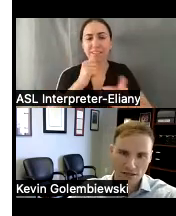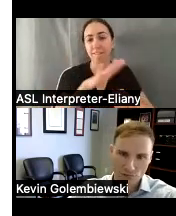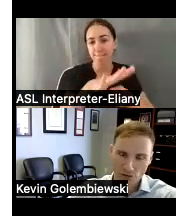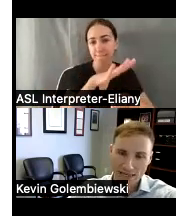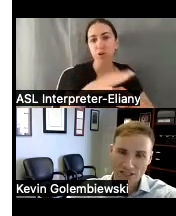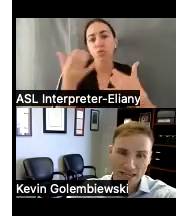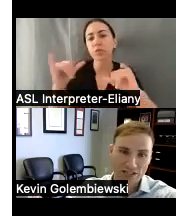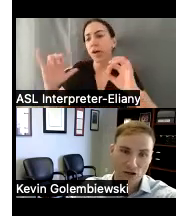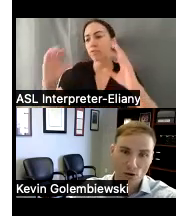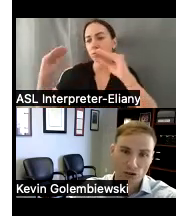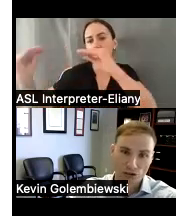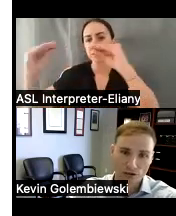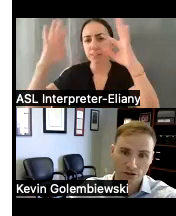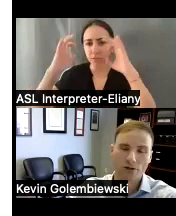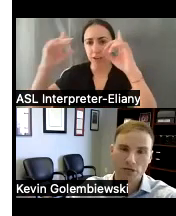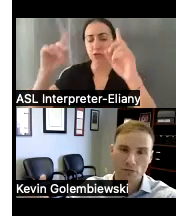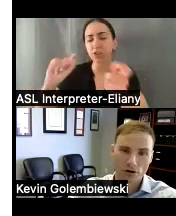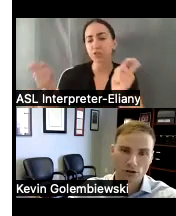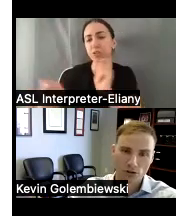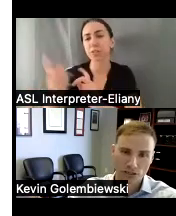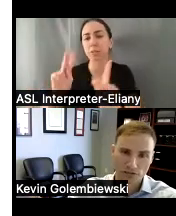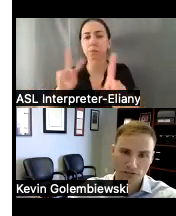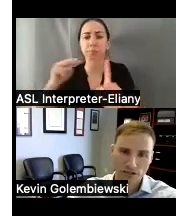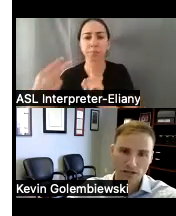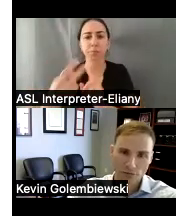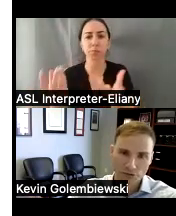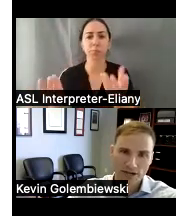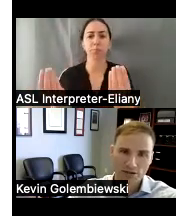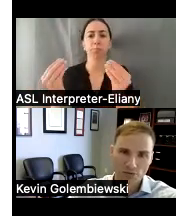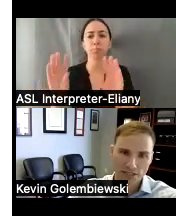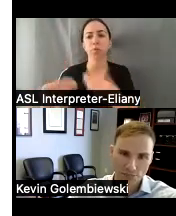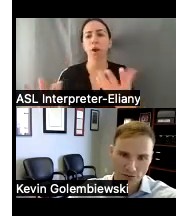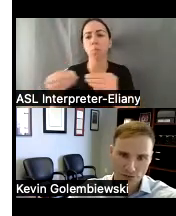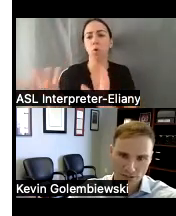in the community and change the culture to be more inclusive and respect the rights of persons